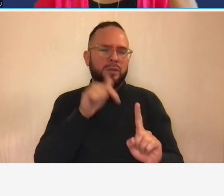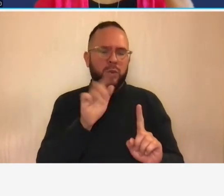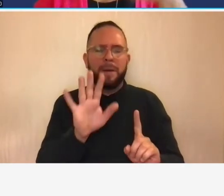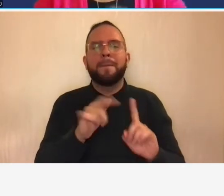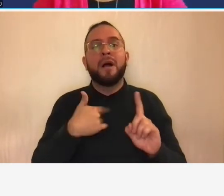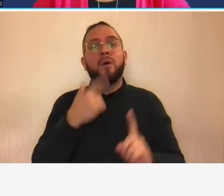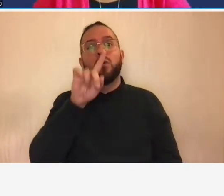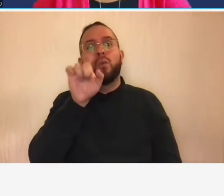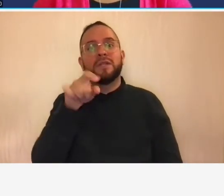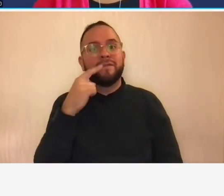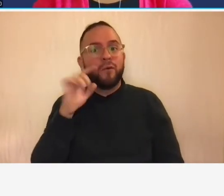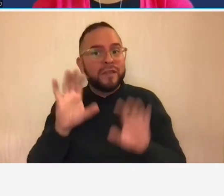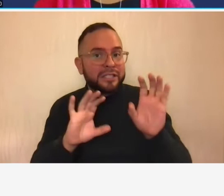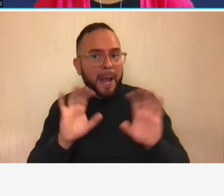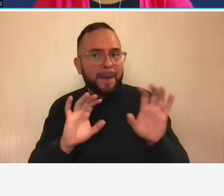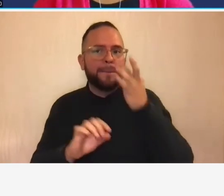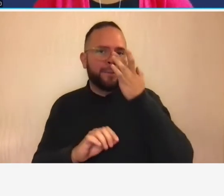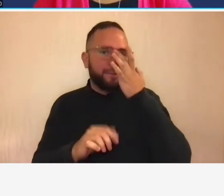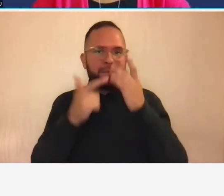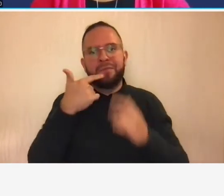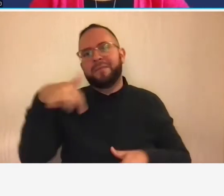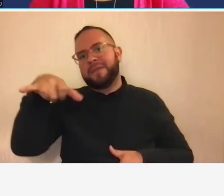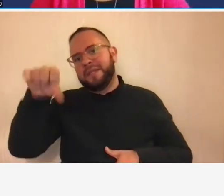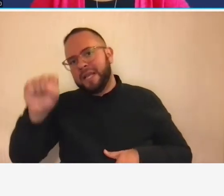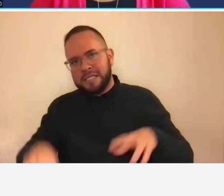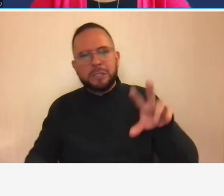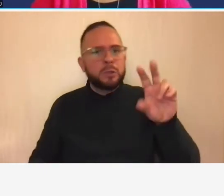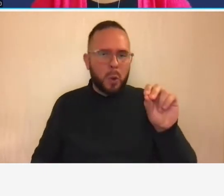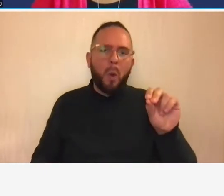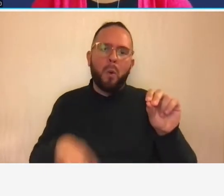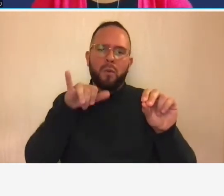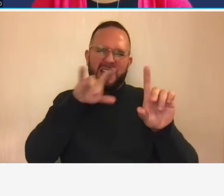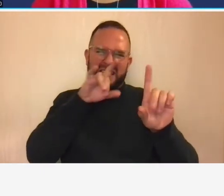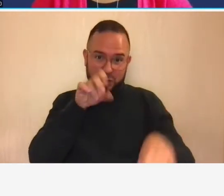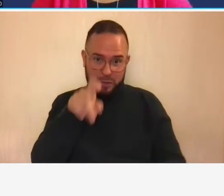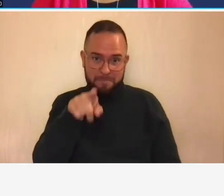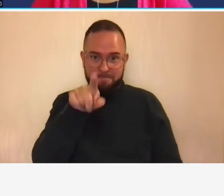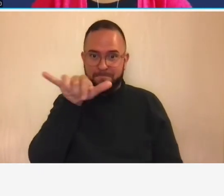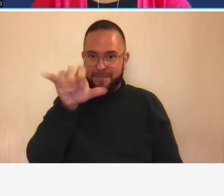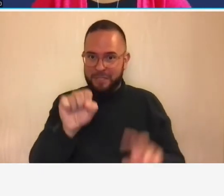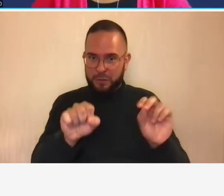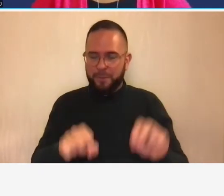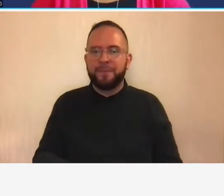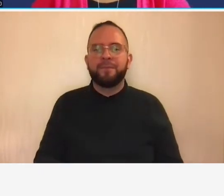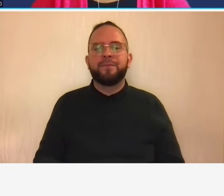a question for the chat and it's yes or no it would be the answer um so are there costs or